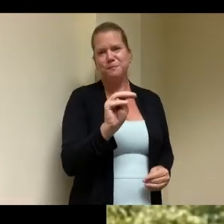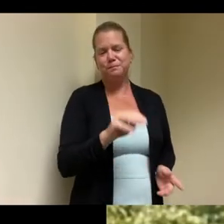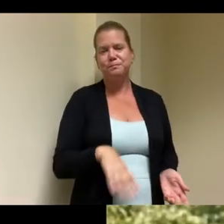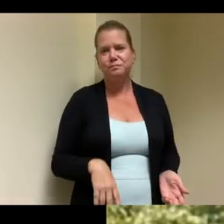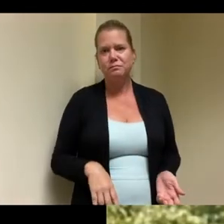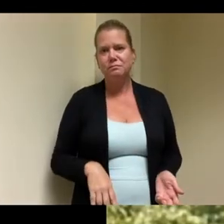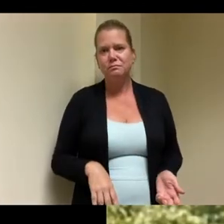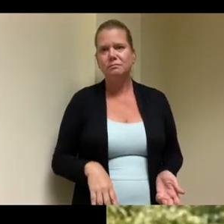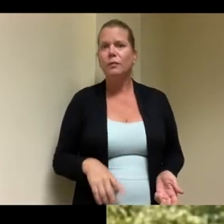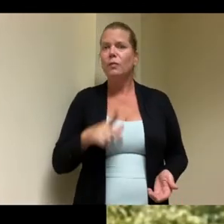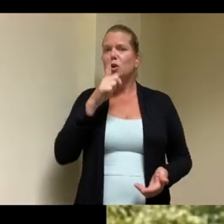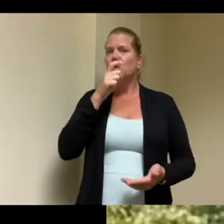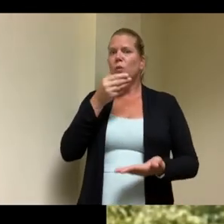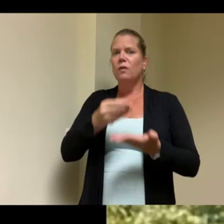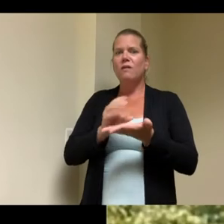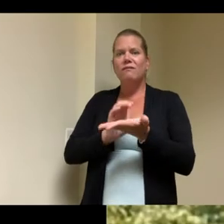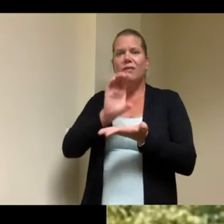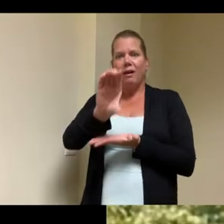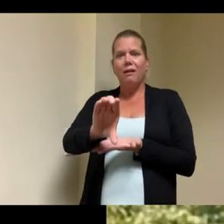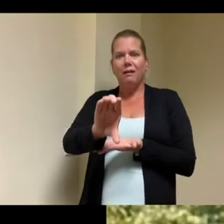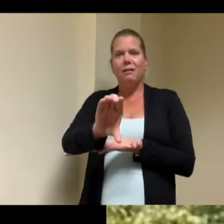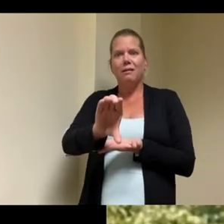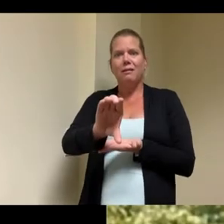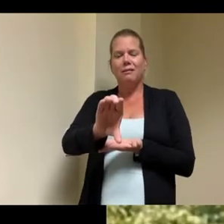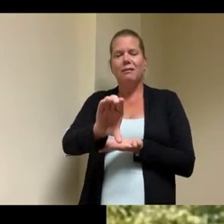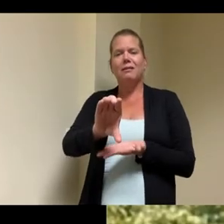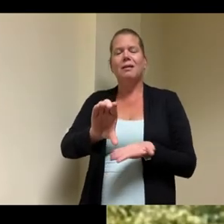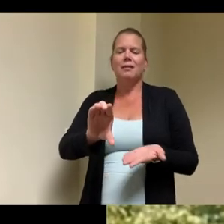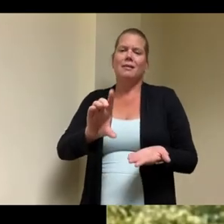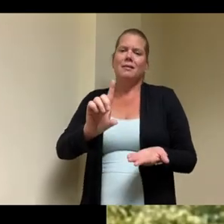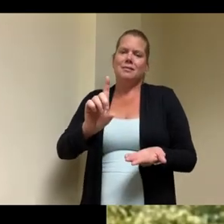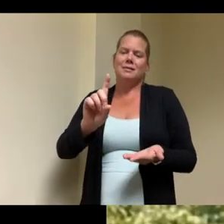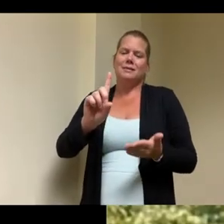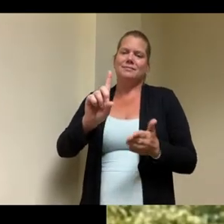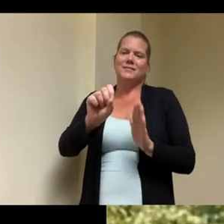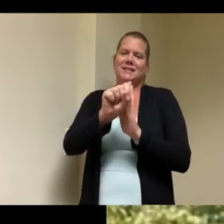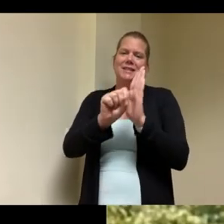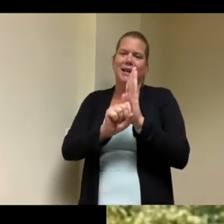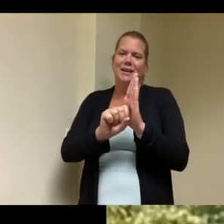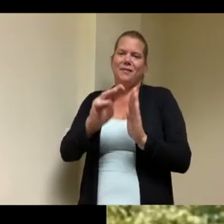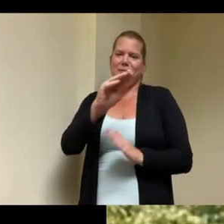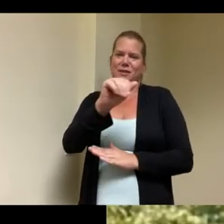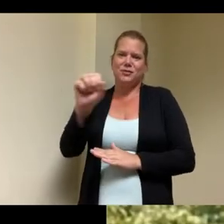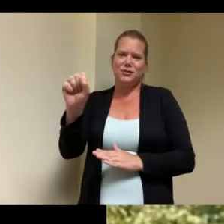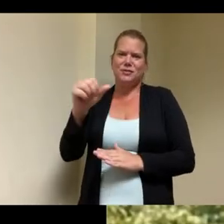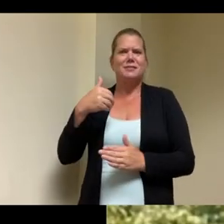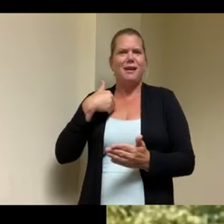the department of housing community development they have special funds for this this one in a competition so we had to